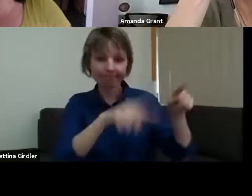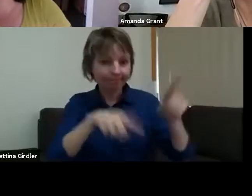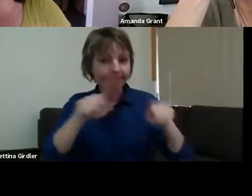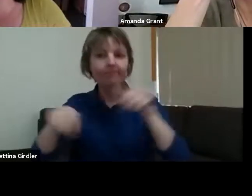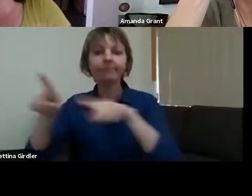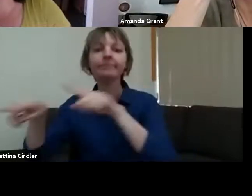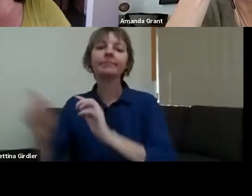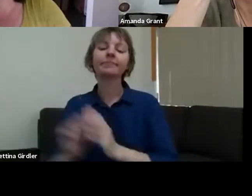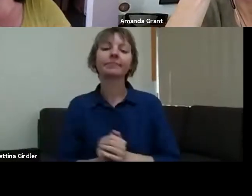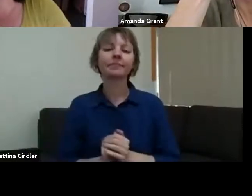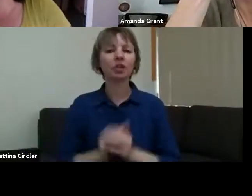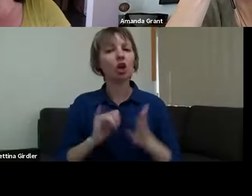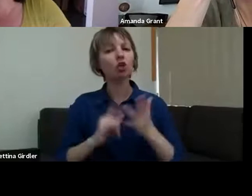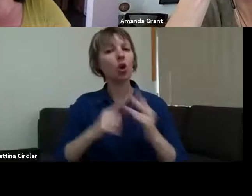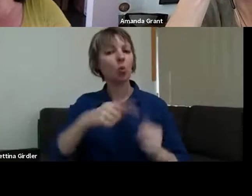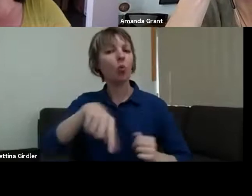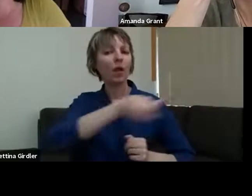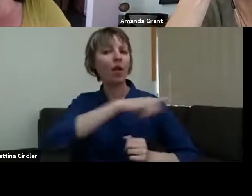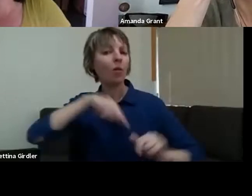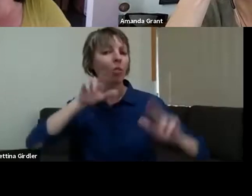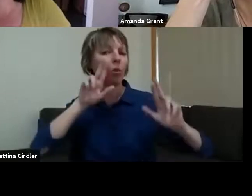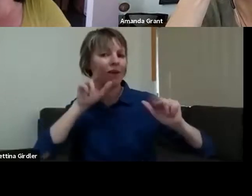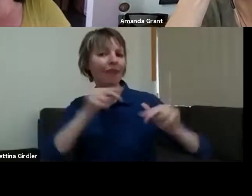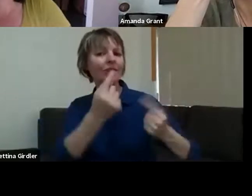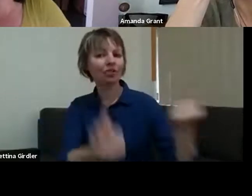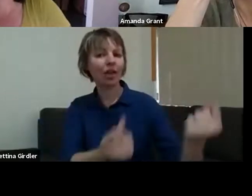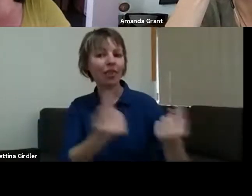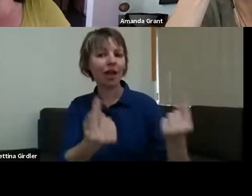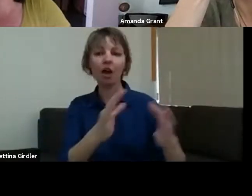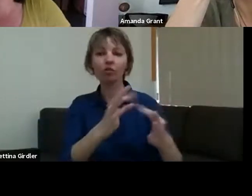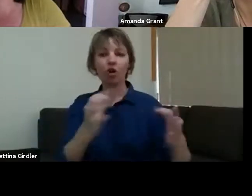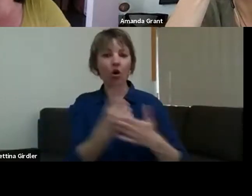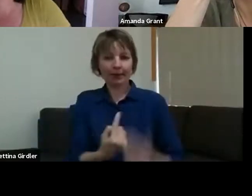felt like we did a good job of looking after each other in the